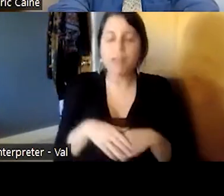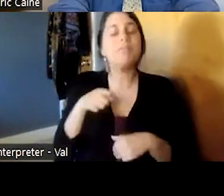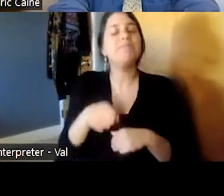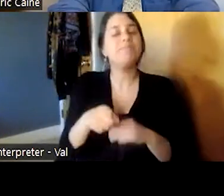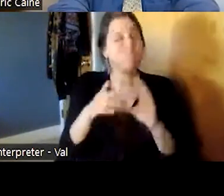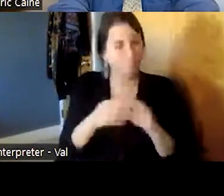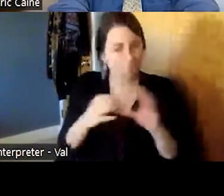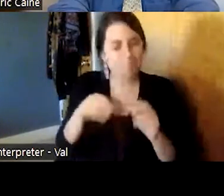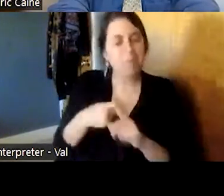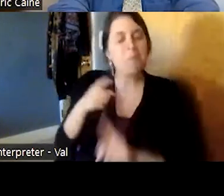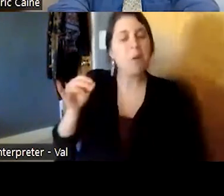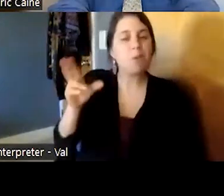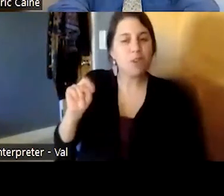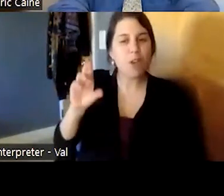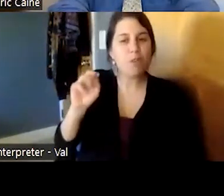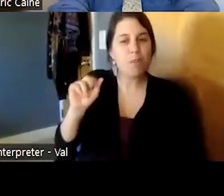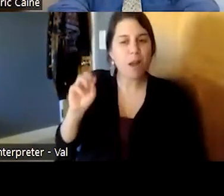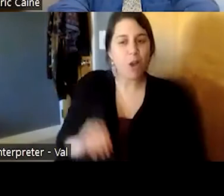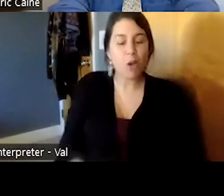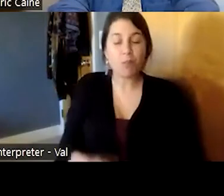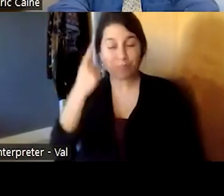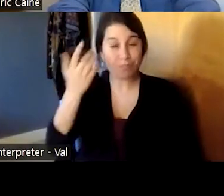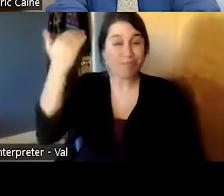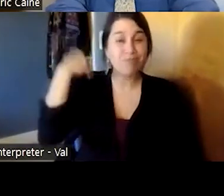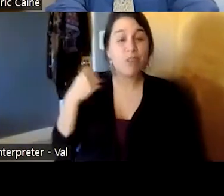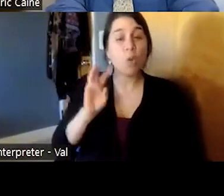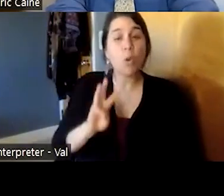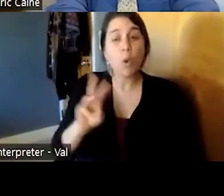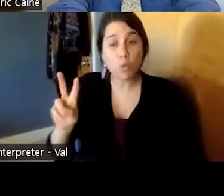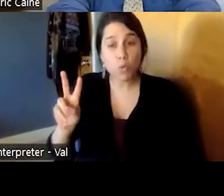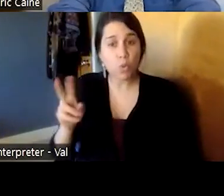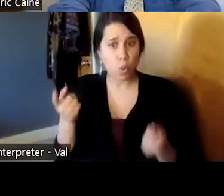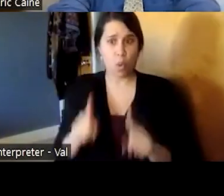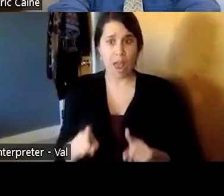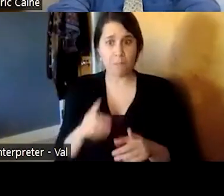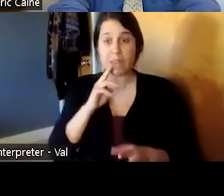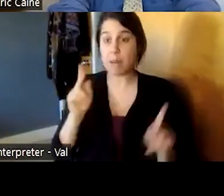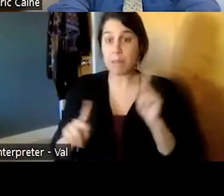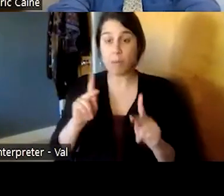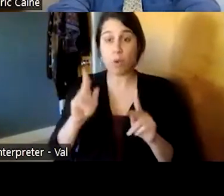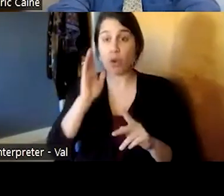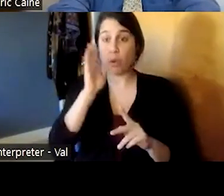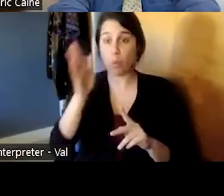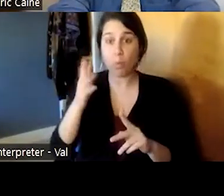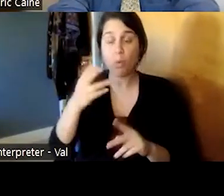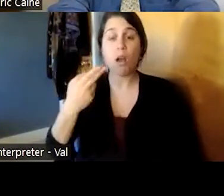how during world war ii people would pass out um when they went into hyperbaric chambers is